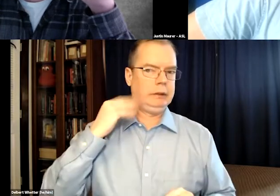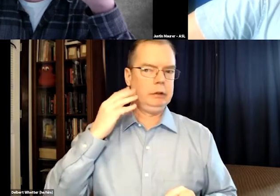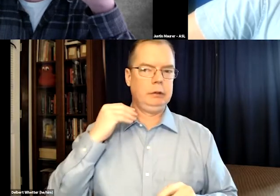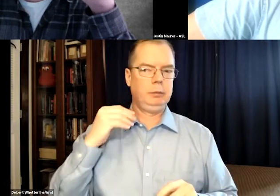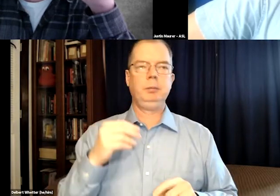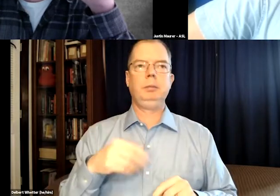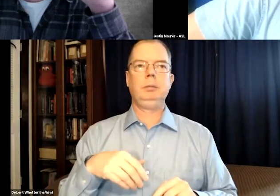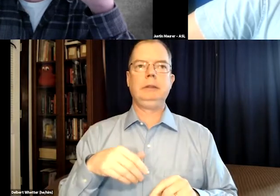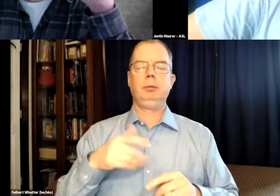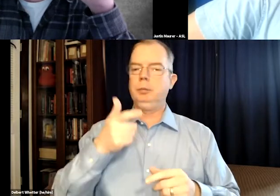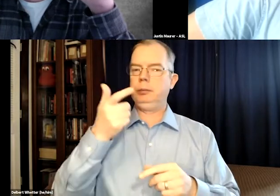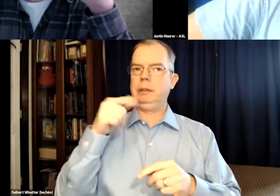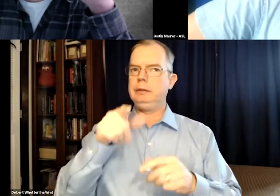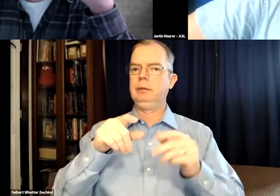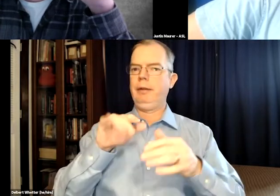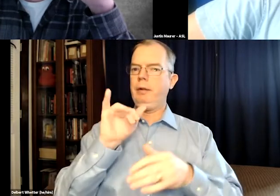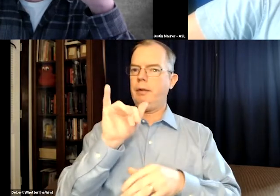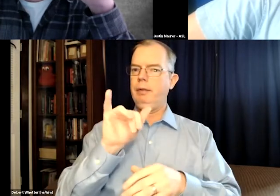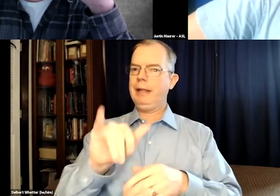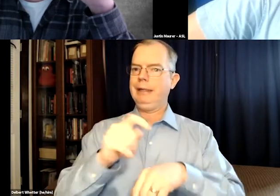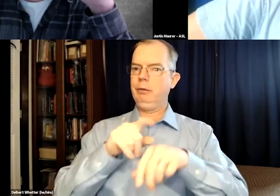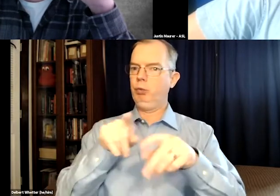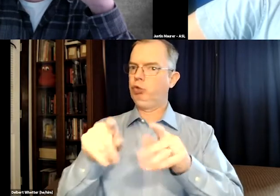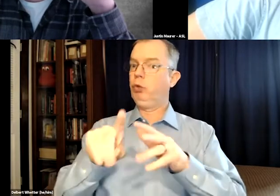And it was a tremendously different experience